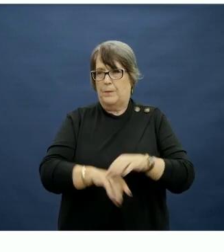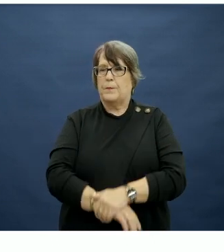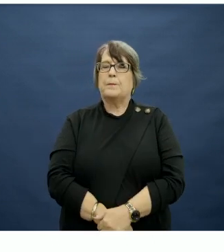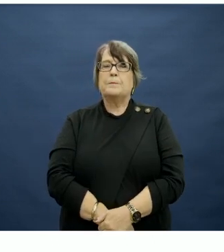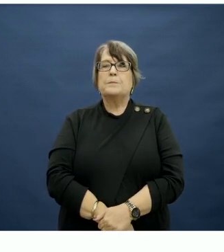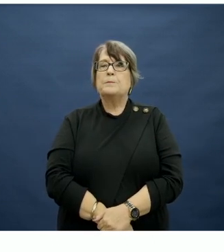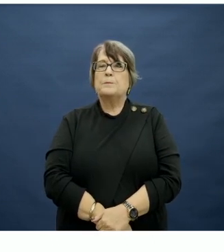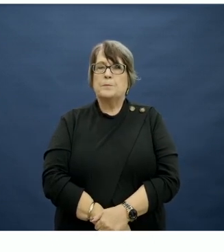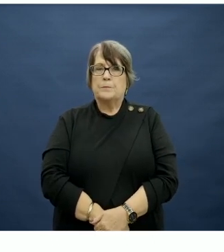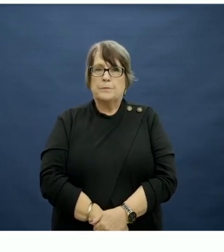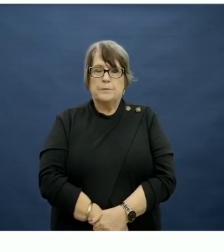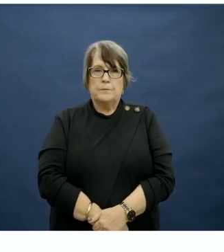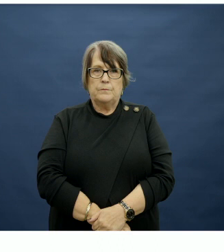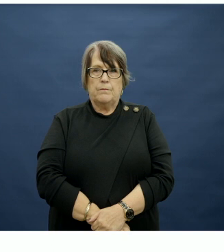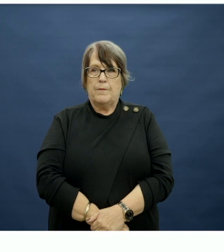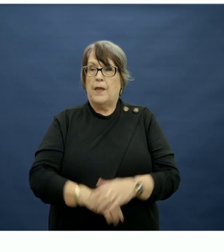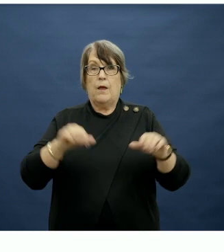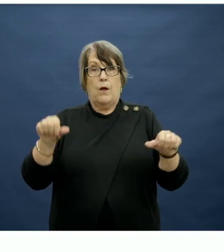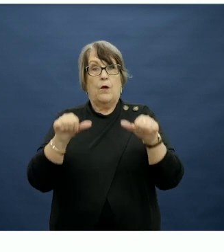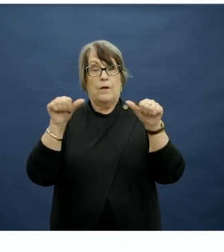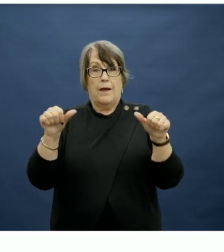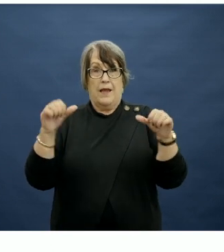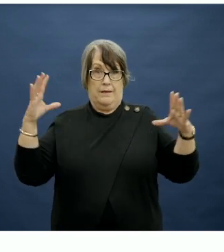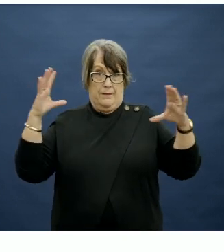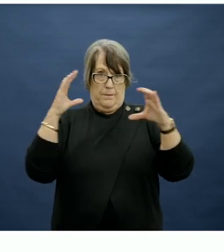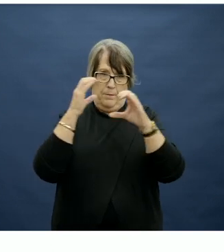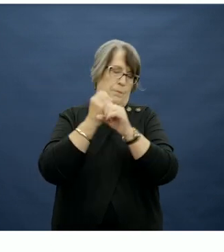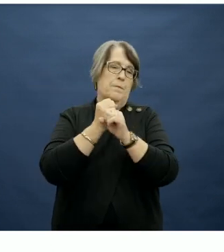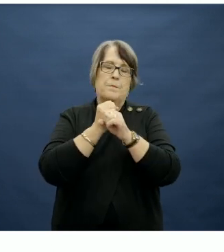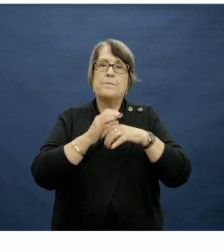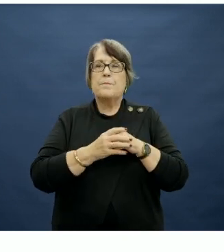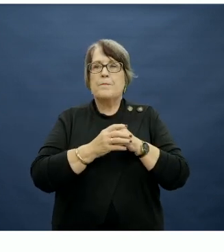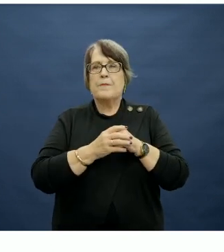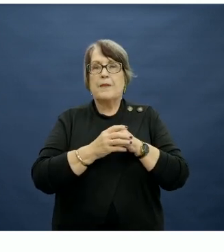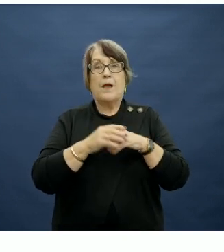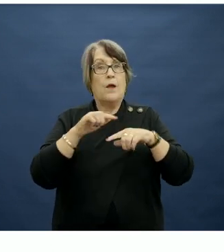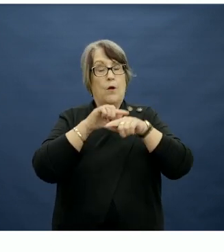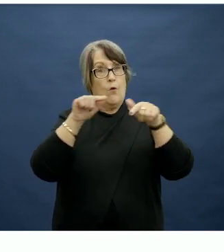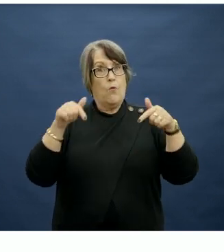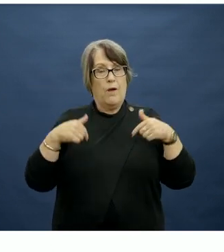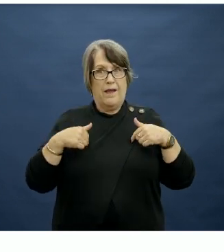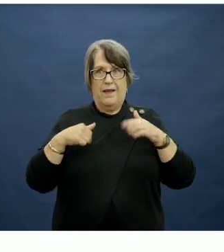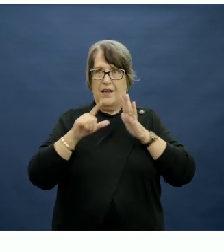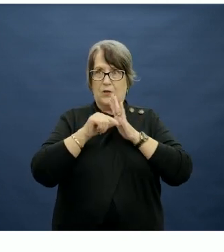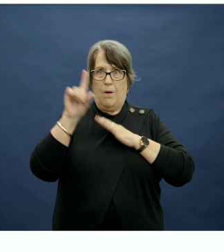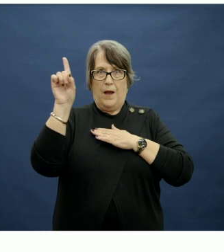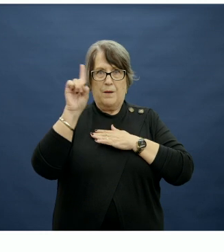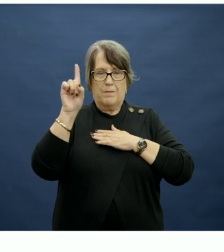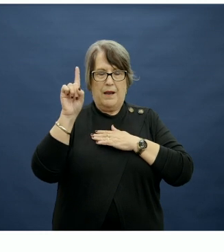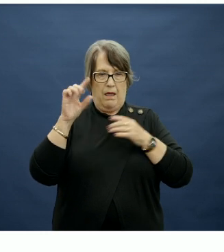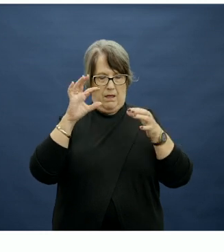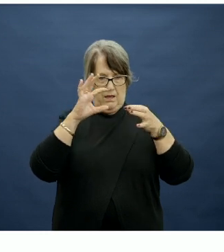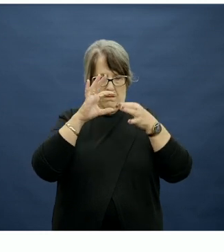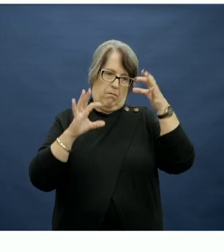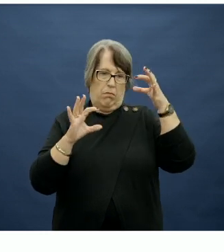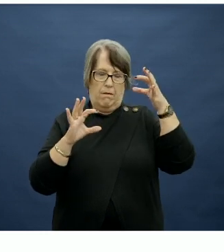So, in summary, we are at a time where there's a disconnect between the nutritional science